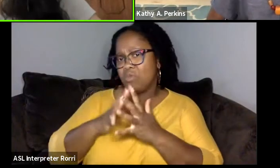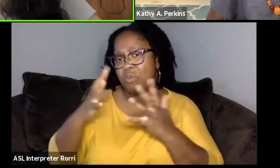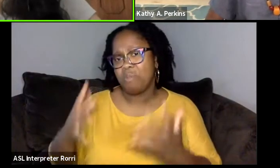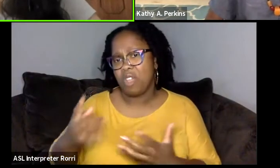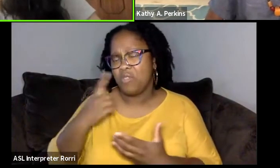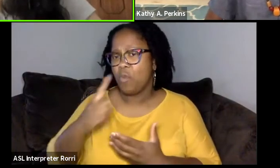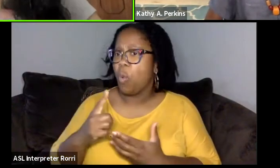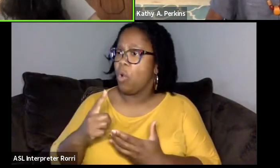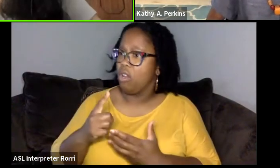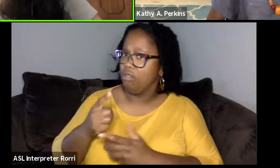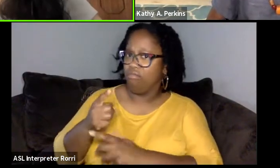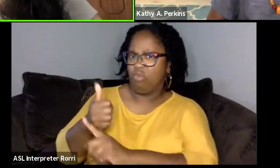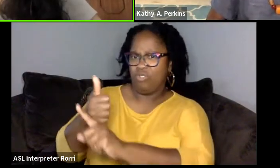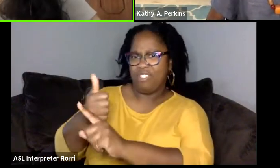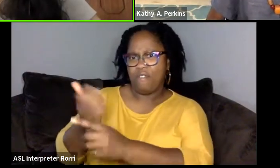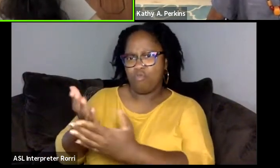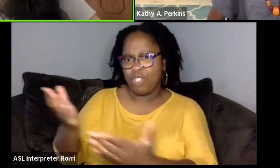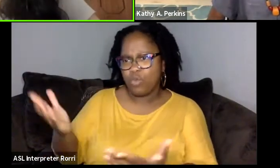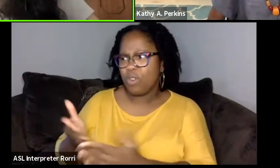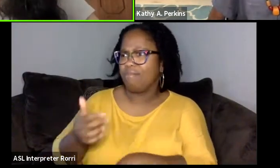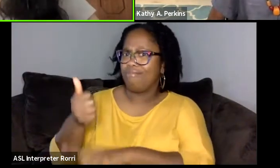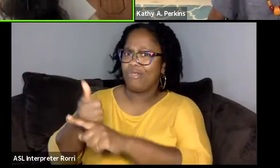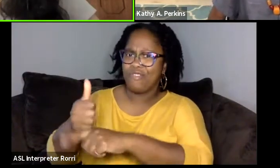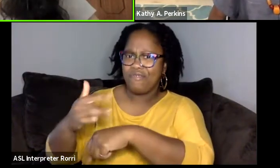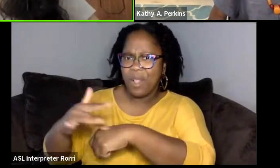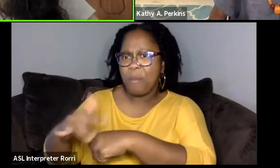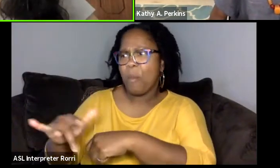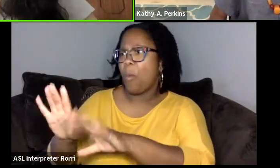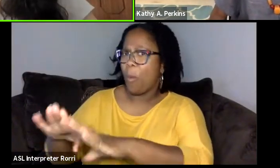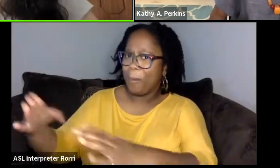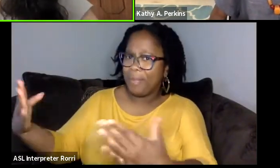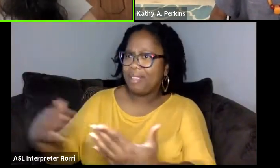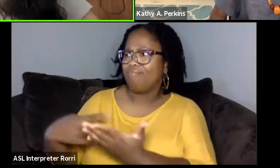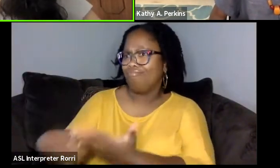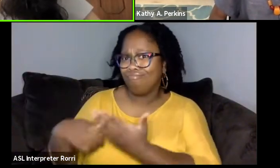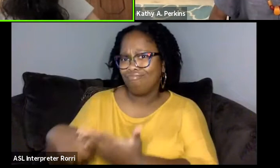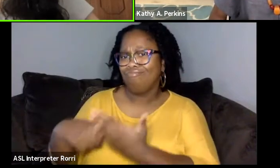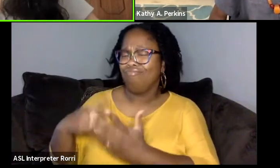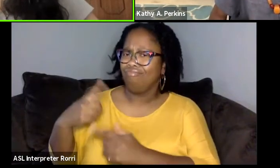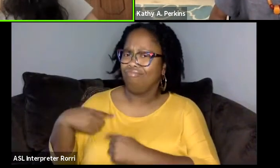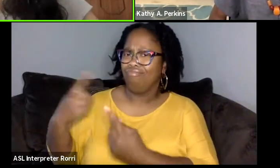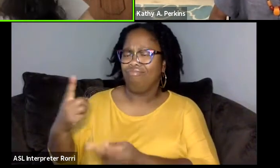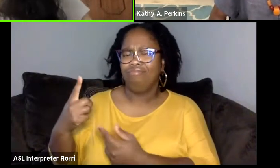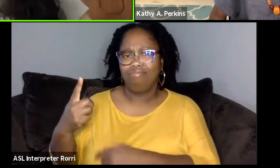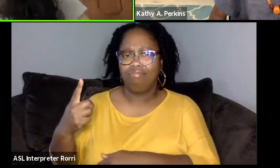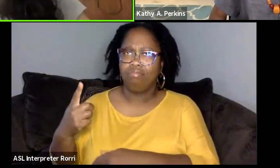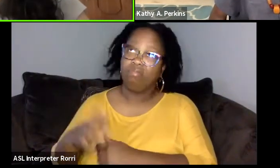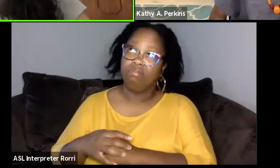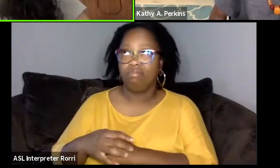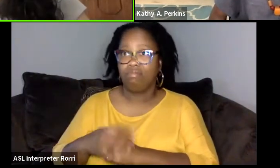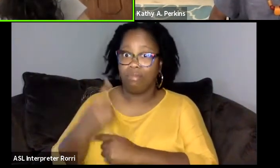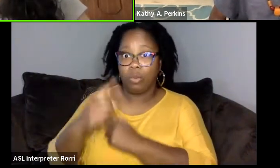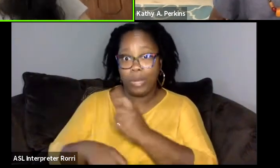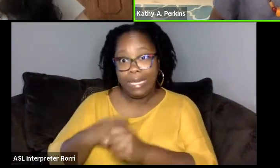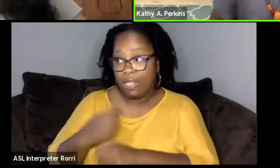and for being so available and welcoming me to talk with you over the last year that we've known each other.